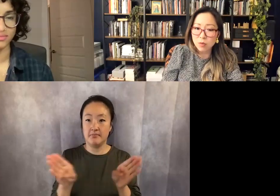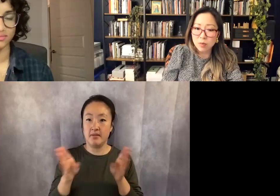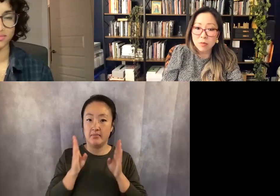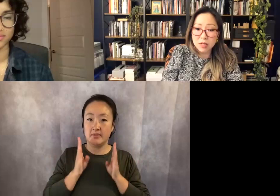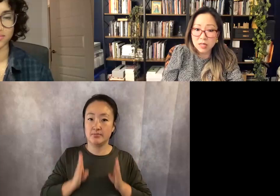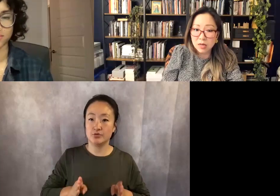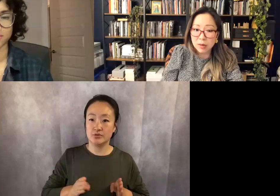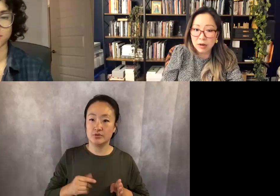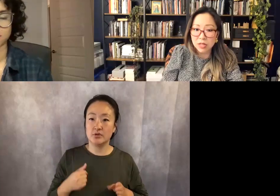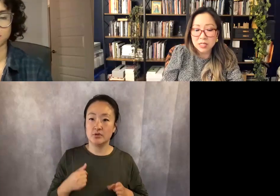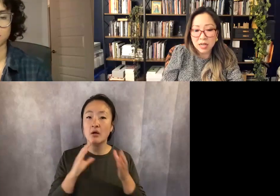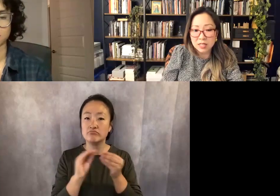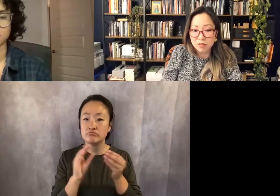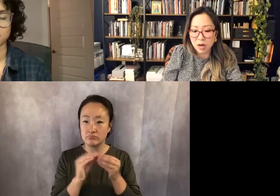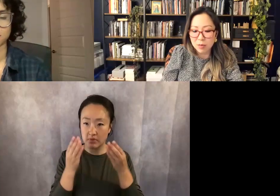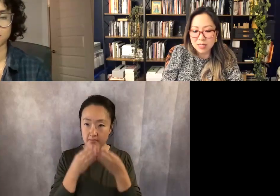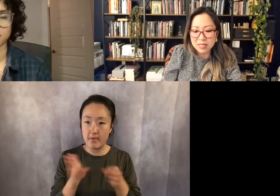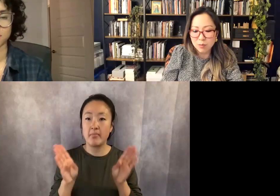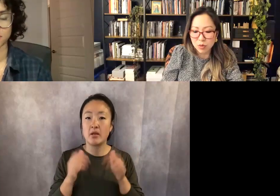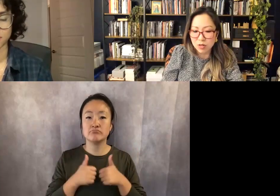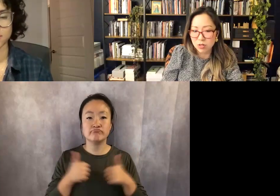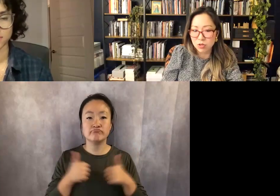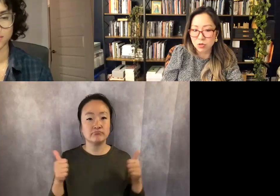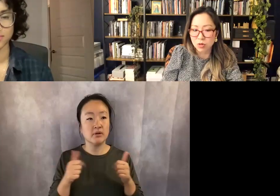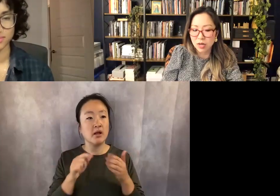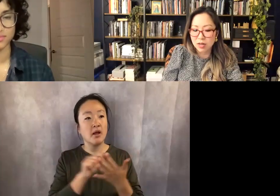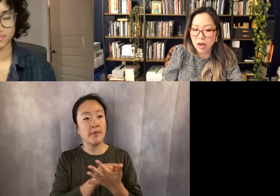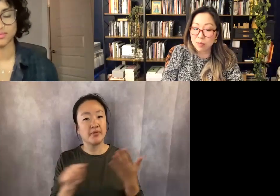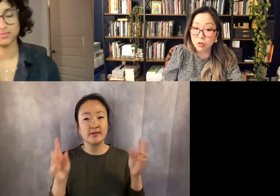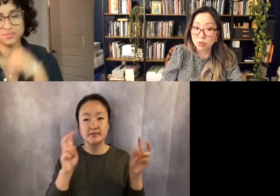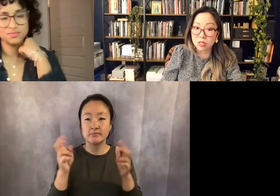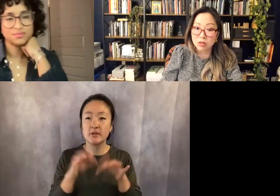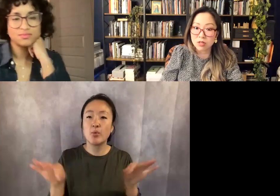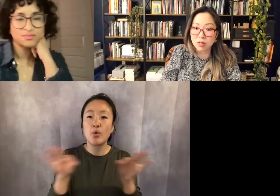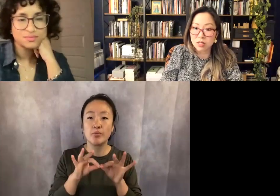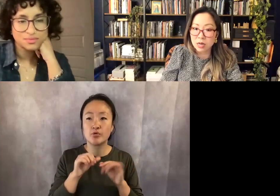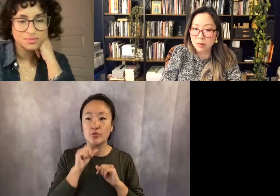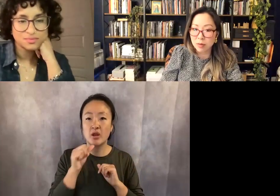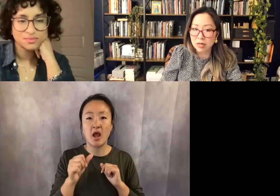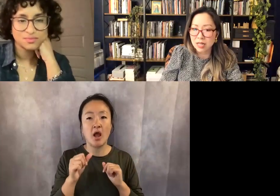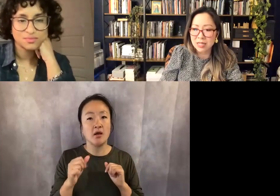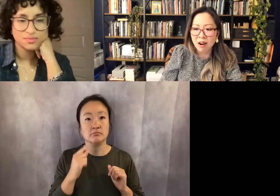more publicly about these kinds of topics, it's important to not be so serious all the time about it.